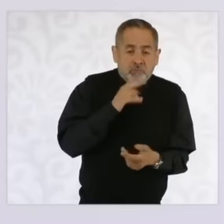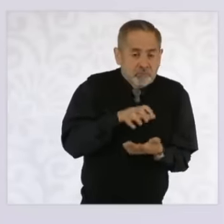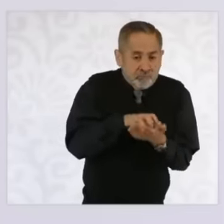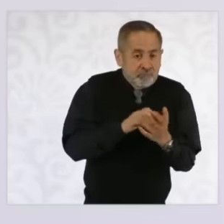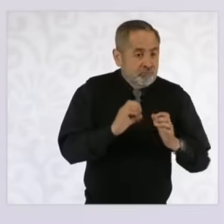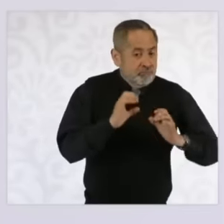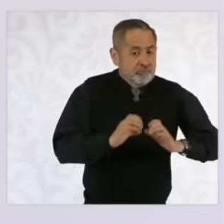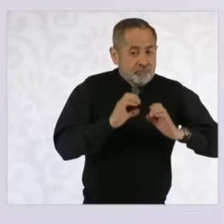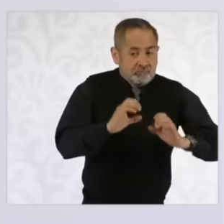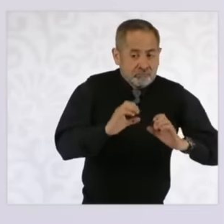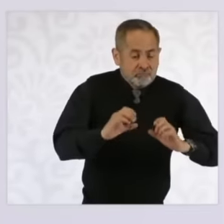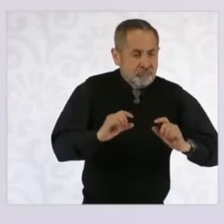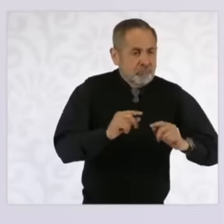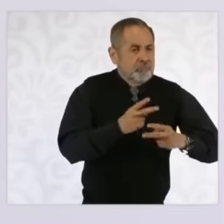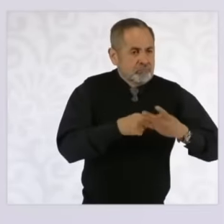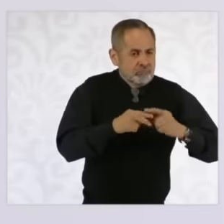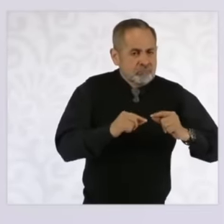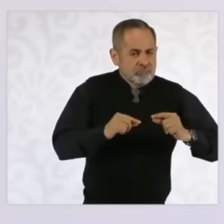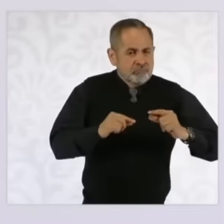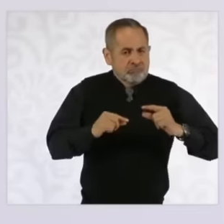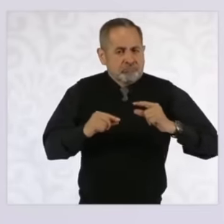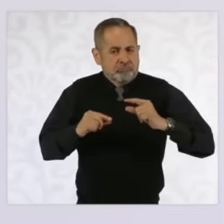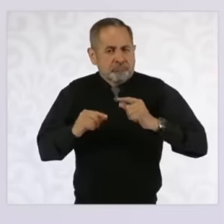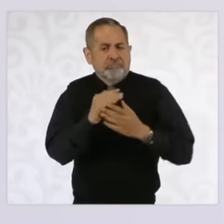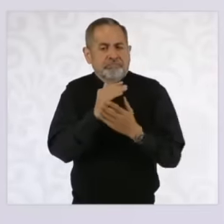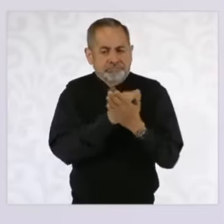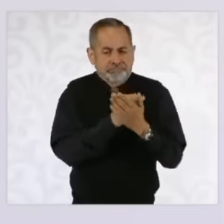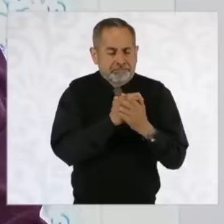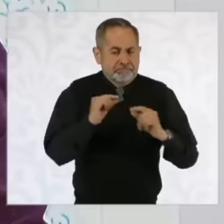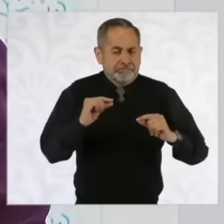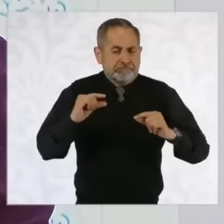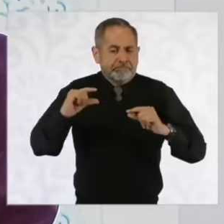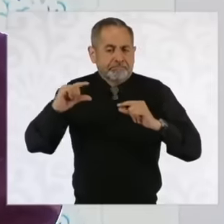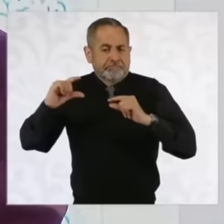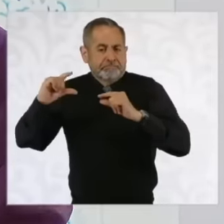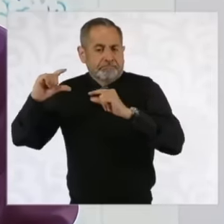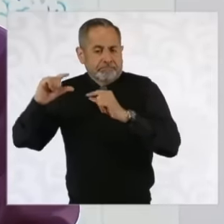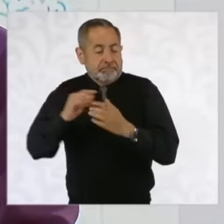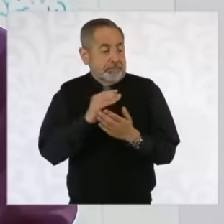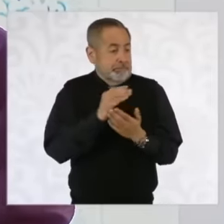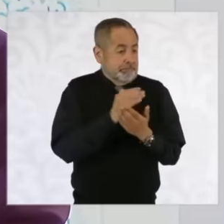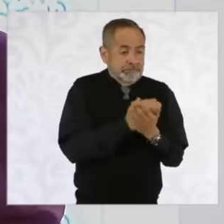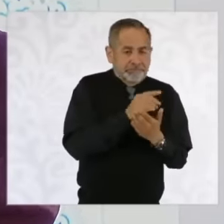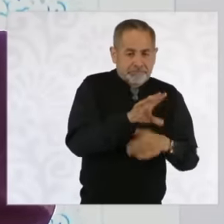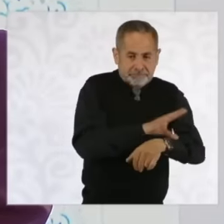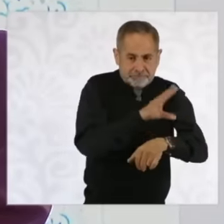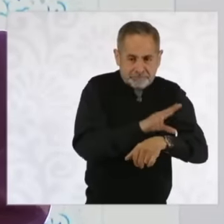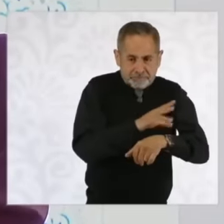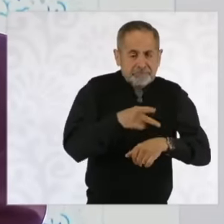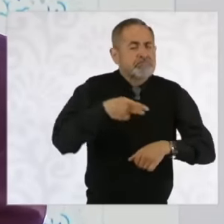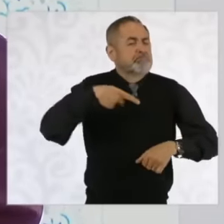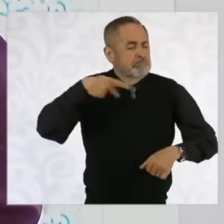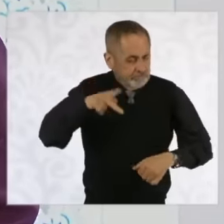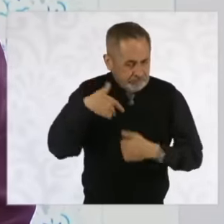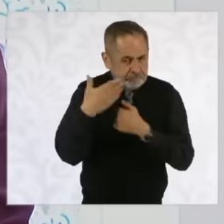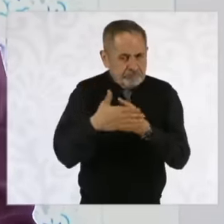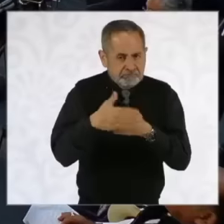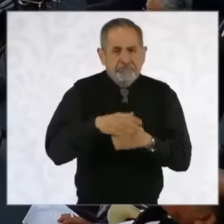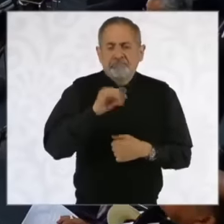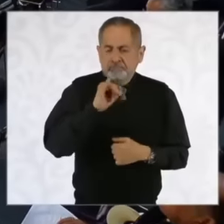but not at the same pace but in any case there will be growth in electricity generation, that